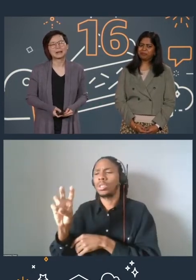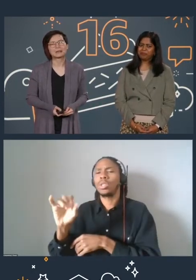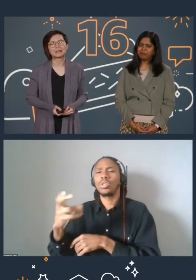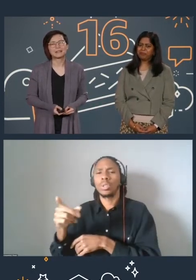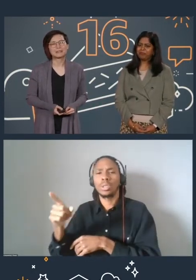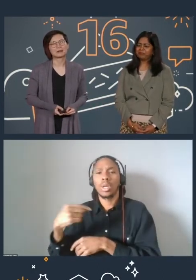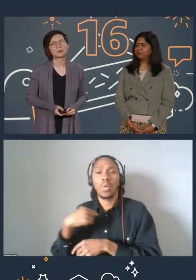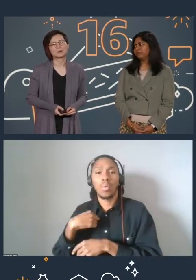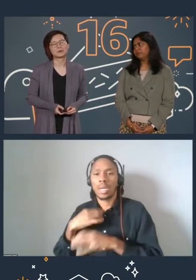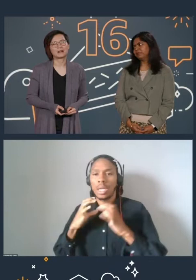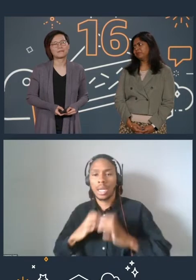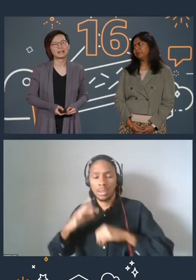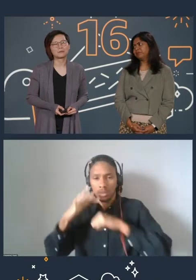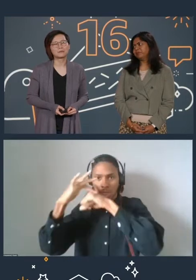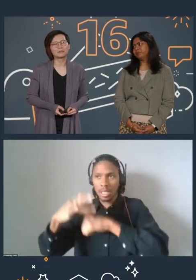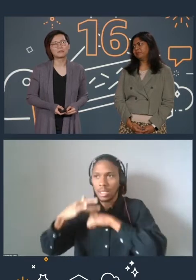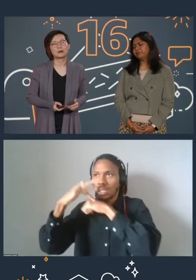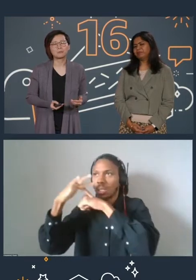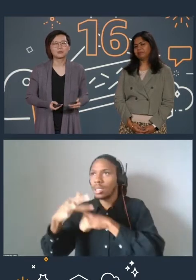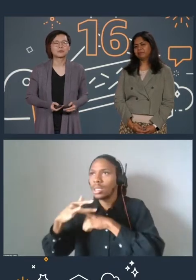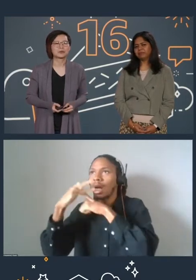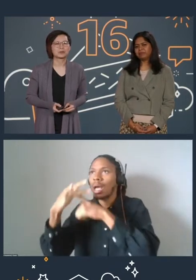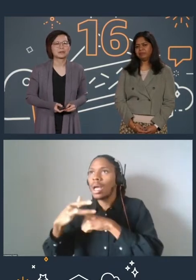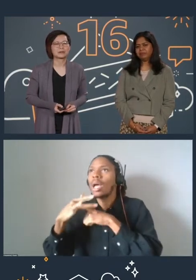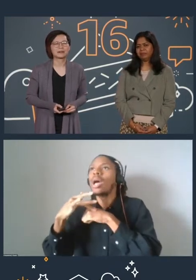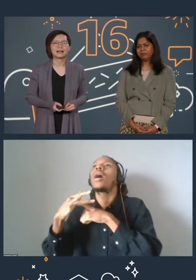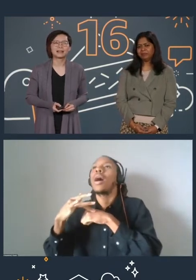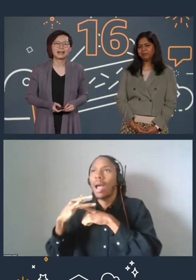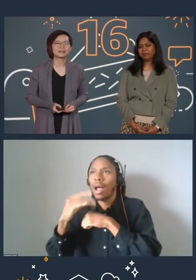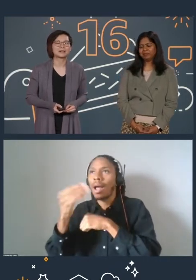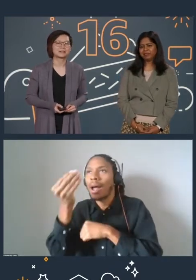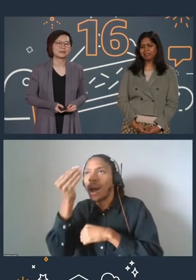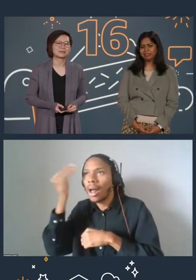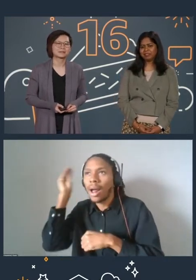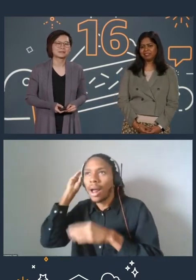and we love hearing what you would find valuable to help you with your career and cloud learning goals.